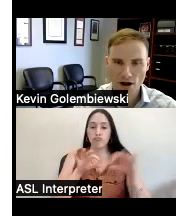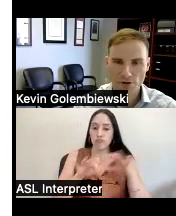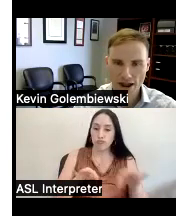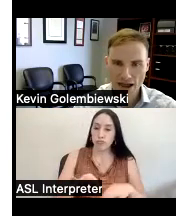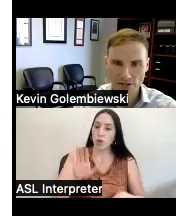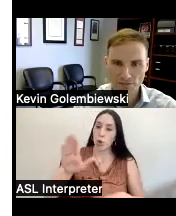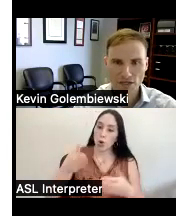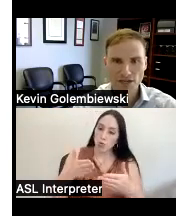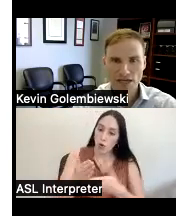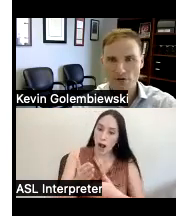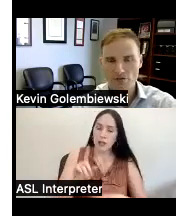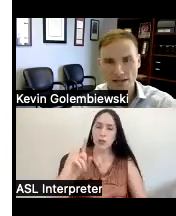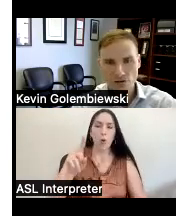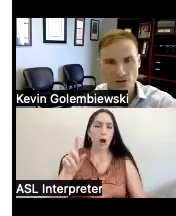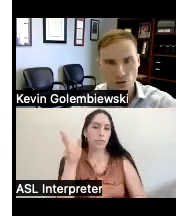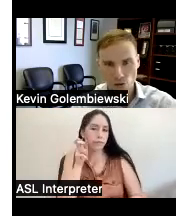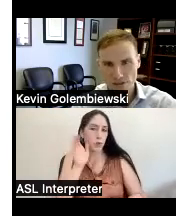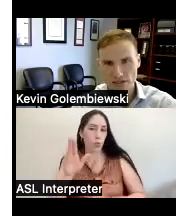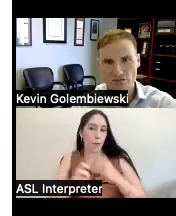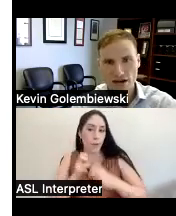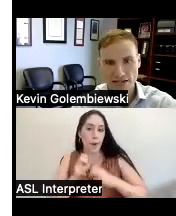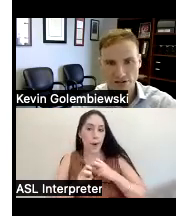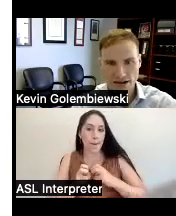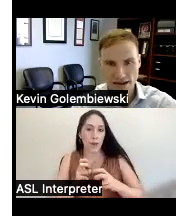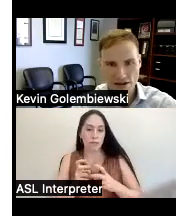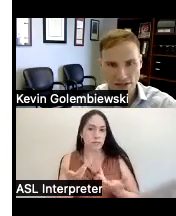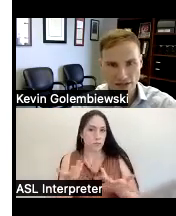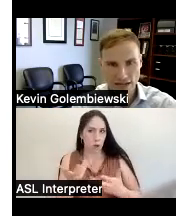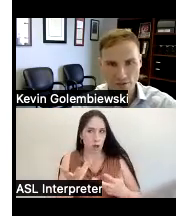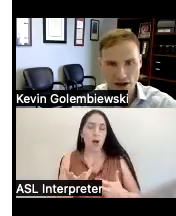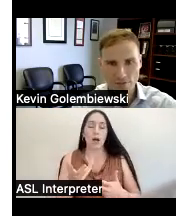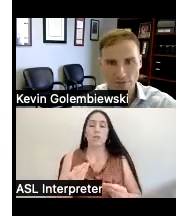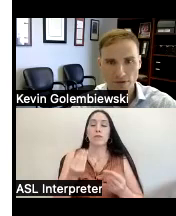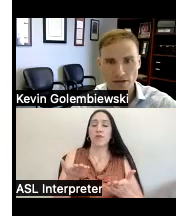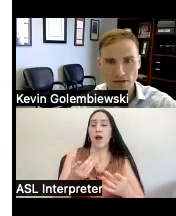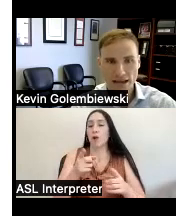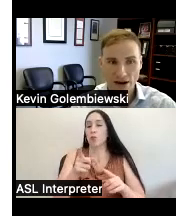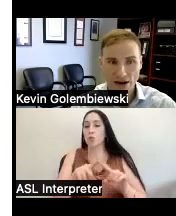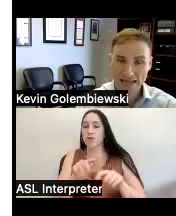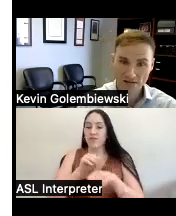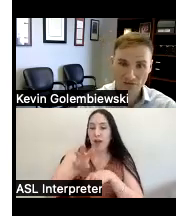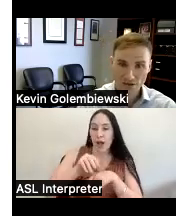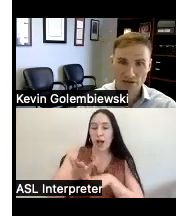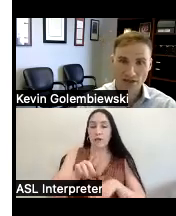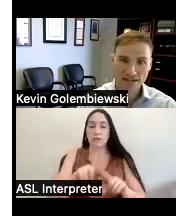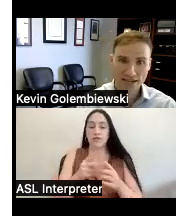problem you're having and providing you tools and advice on how to navigate that problem now if that